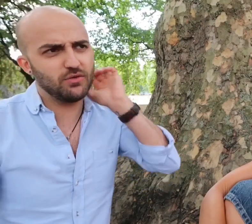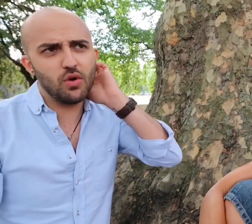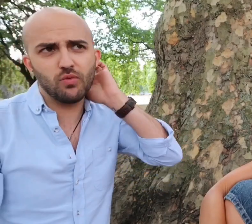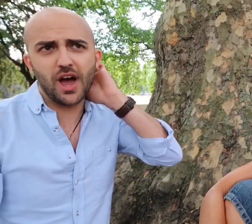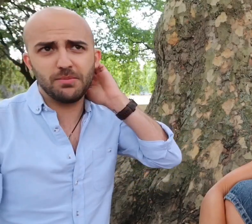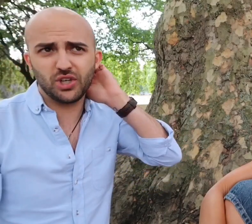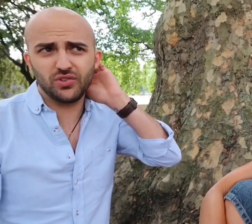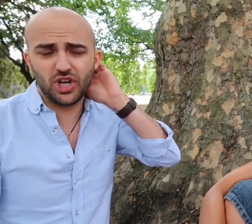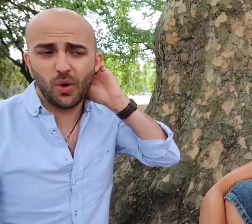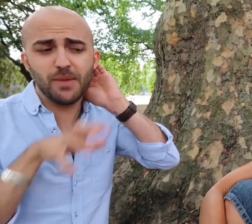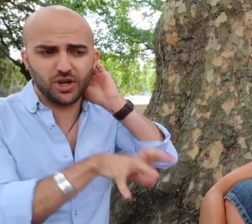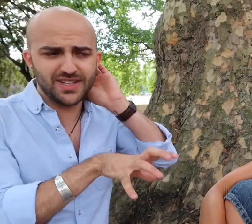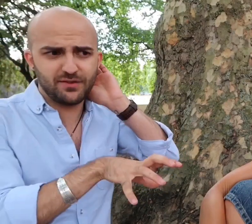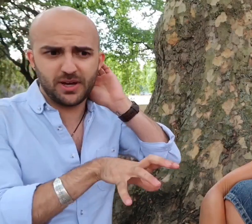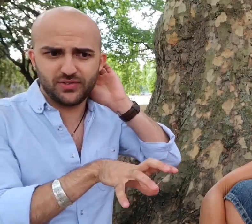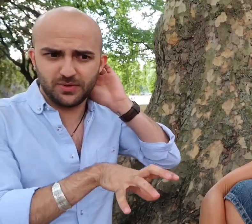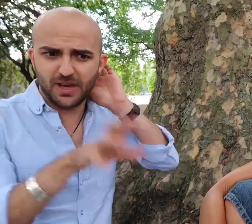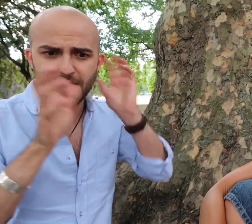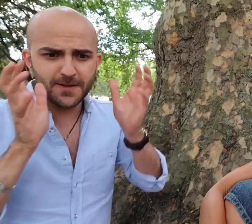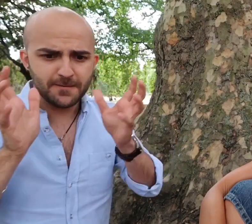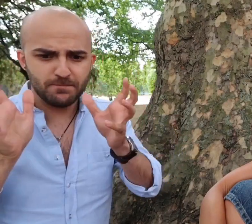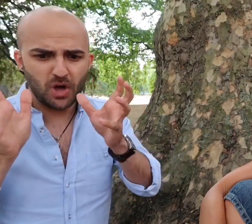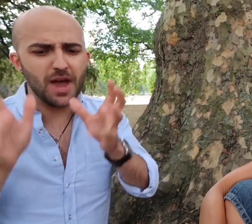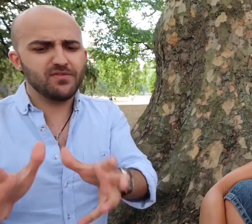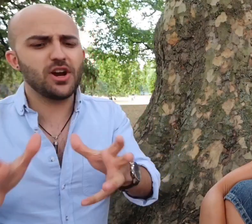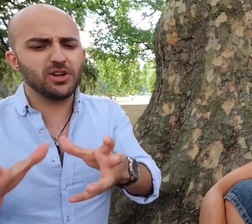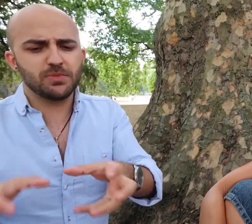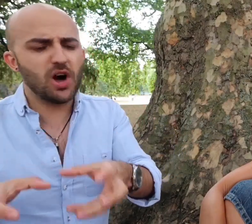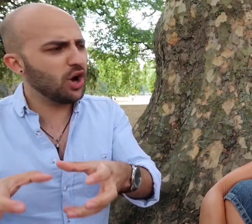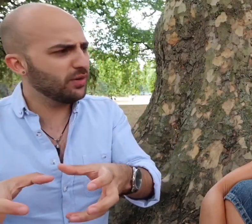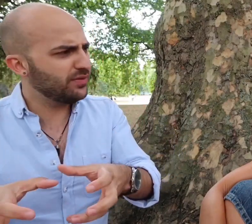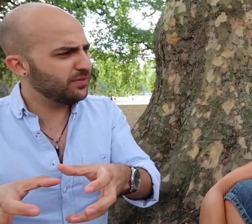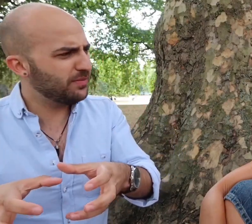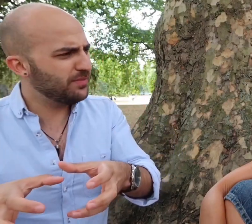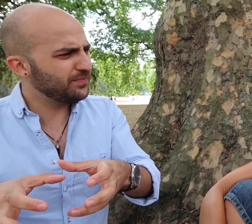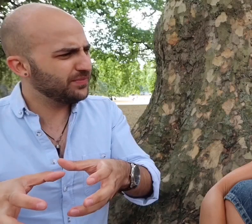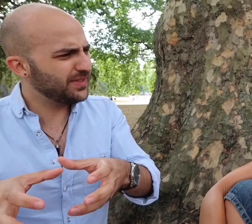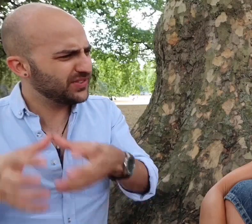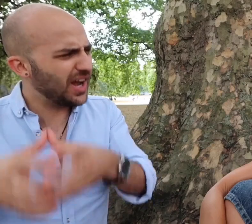their own right because you know I'm not a Deaf person but I'm very much part of